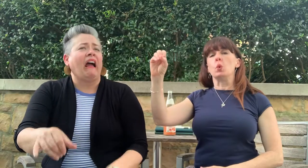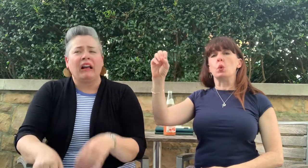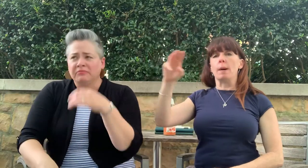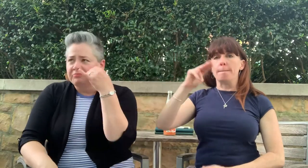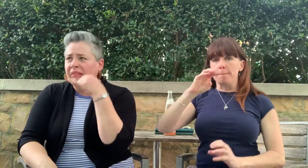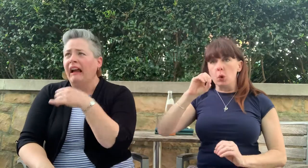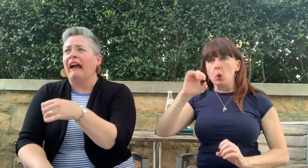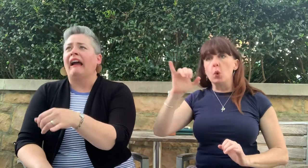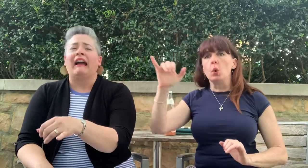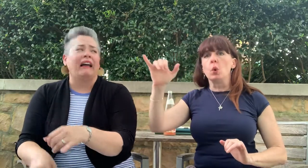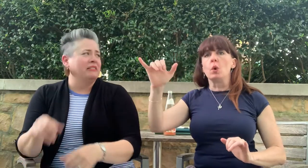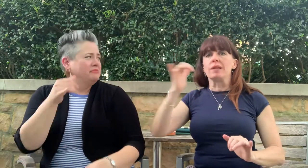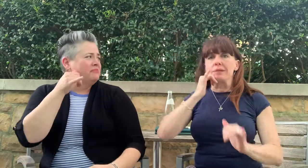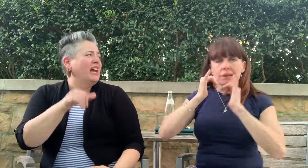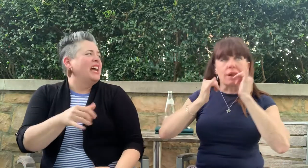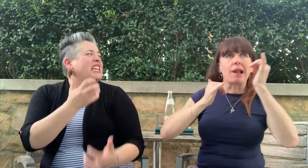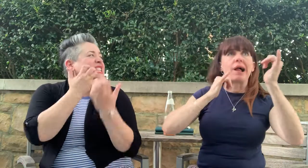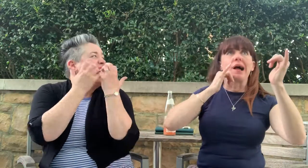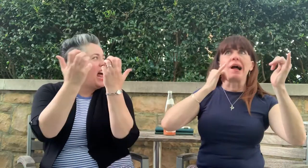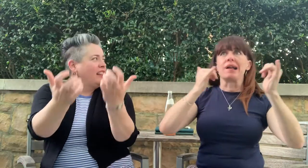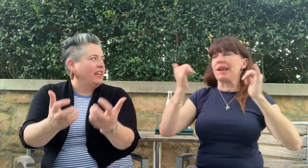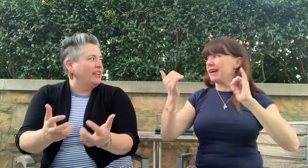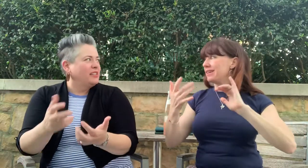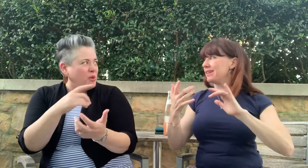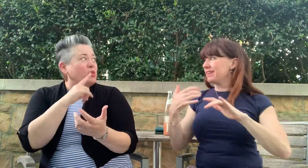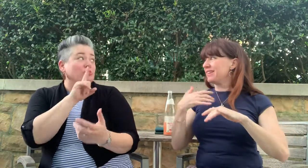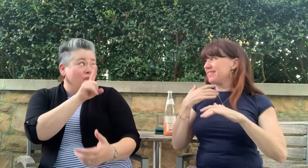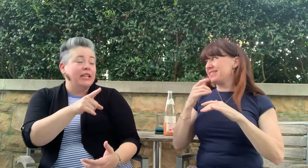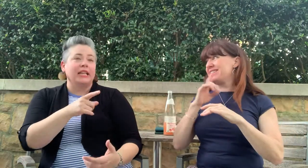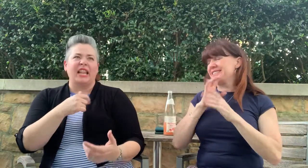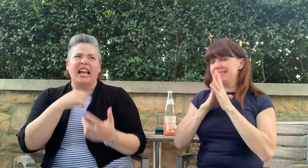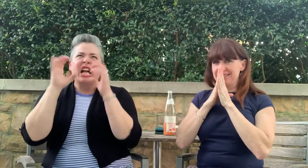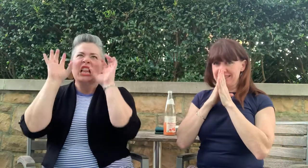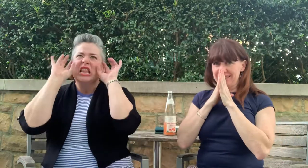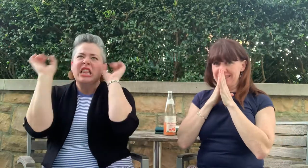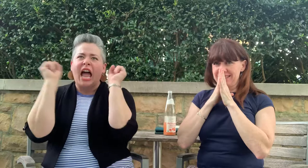It was so loud. It's like they were yelling.